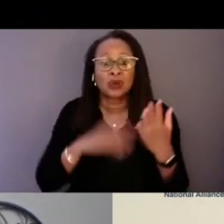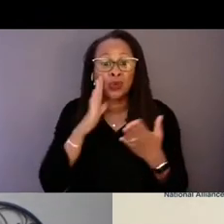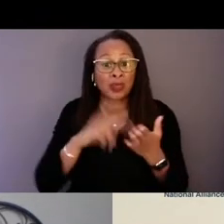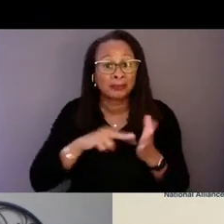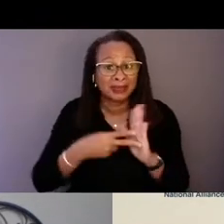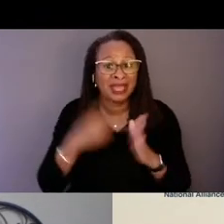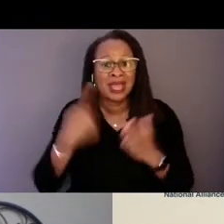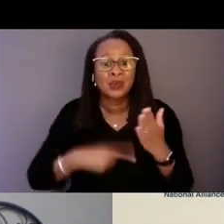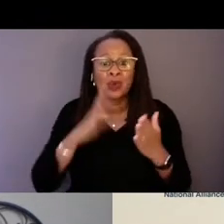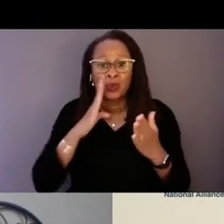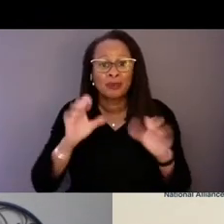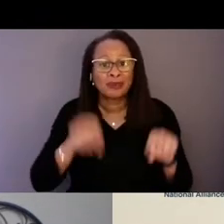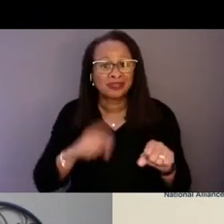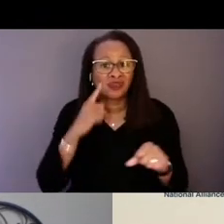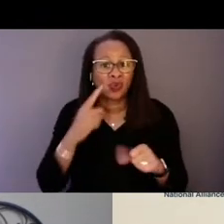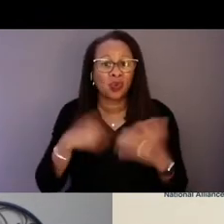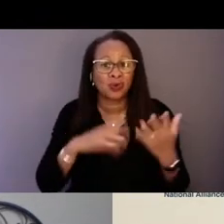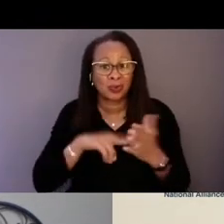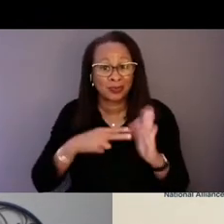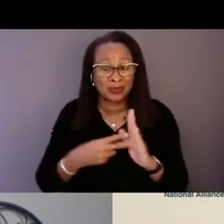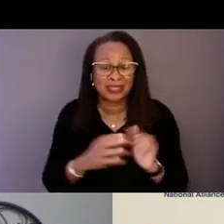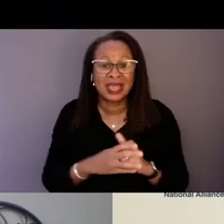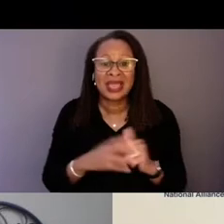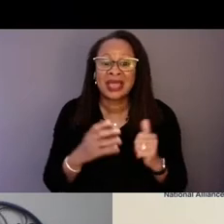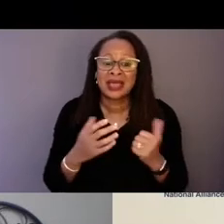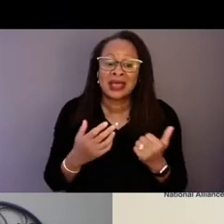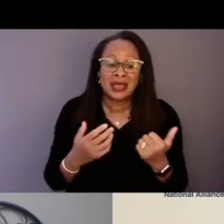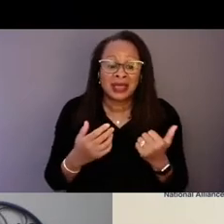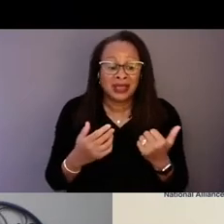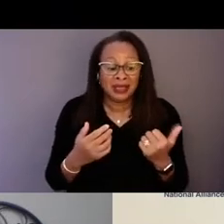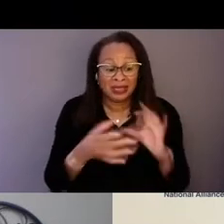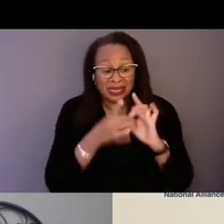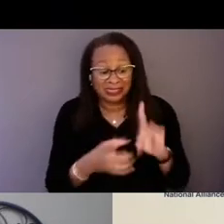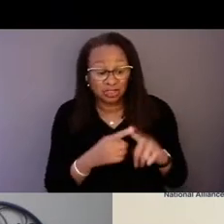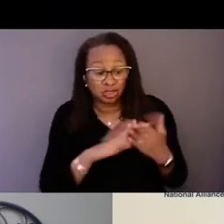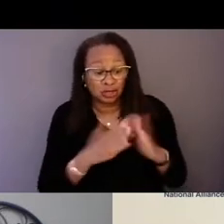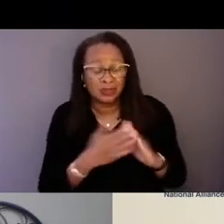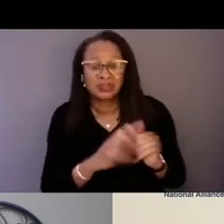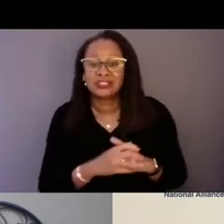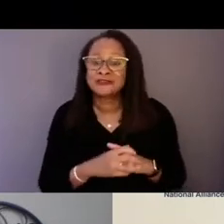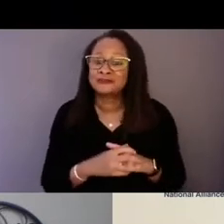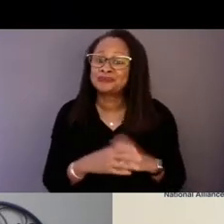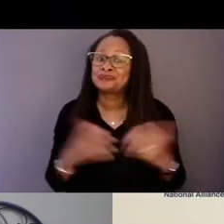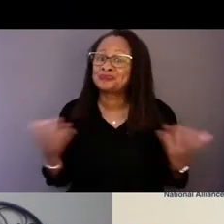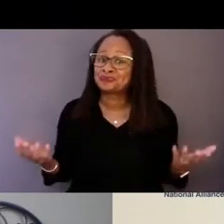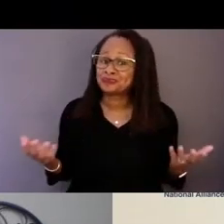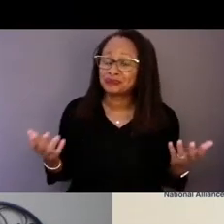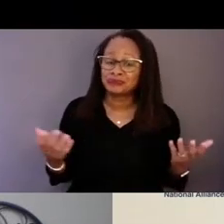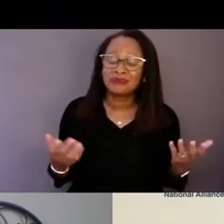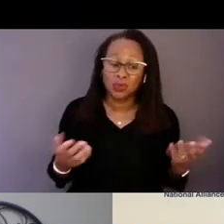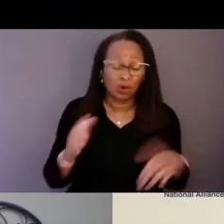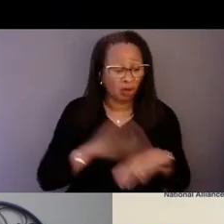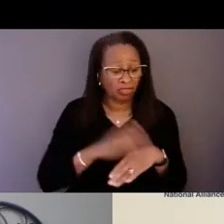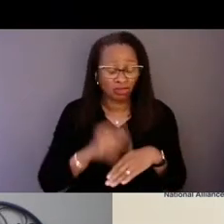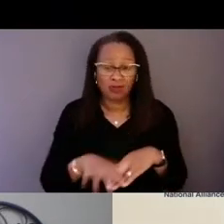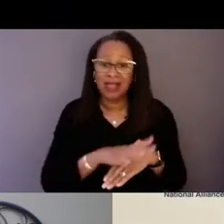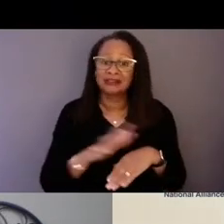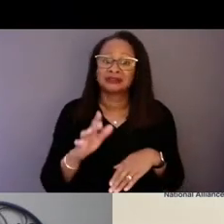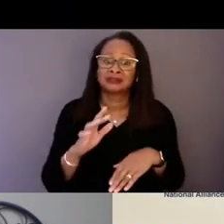In terms of what we do in the communities, we're where the rubber hits the road in terms of the support groups that we provide in the communities